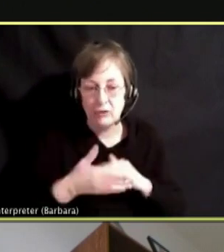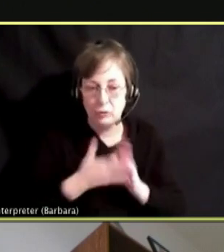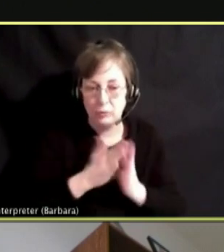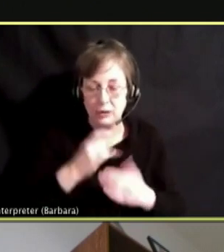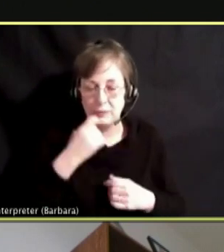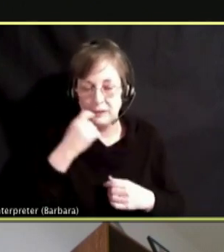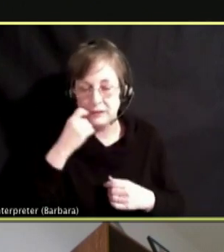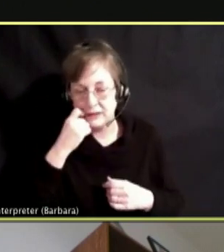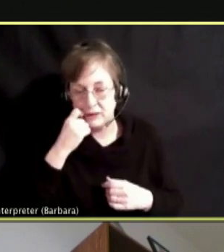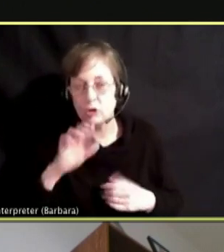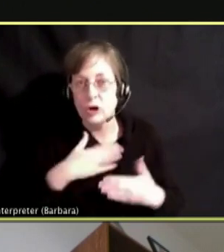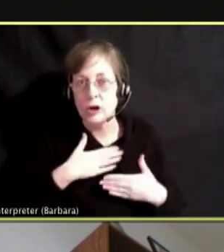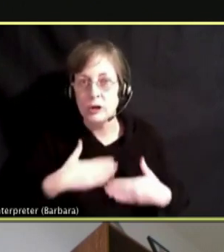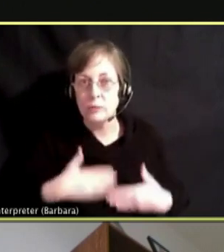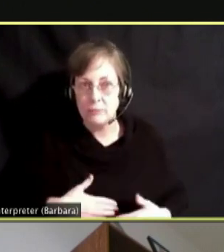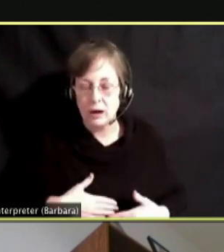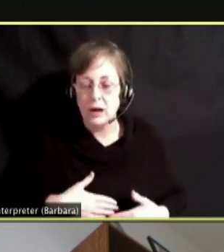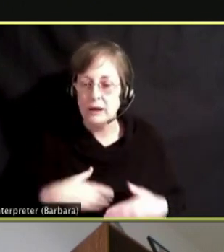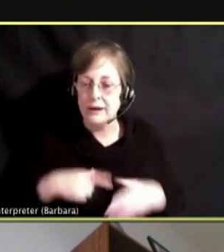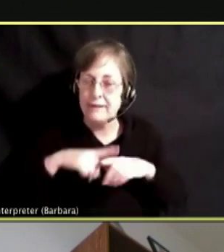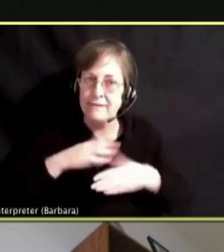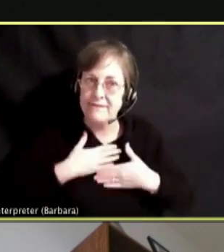DEPENDENT ON THE STUFF.